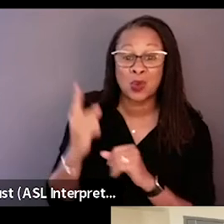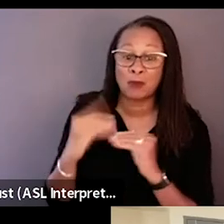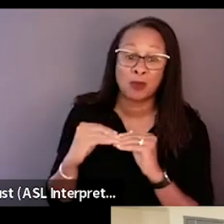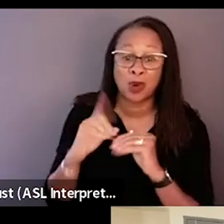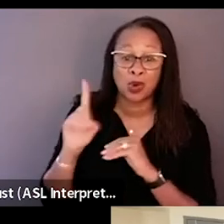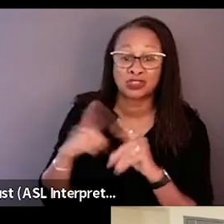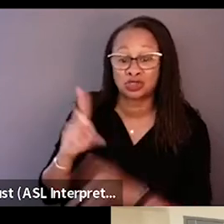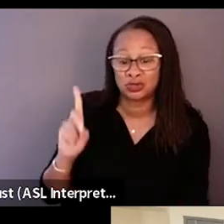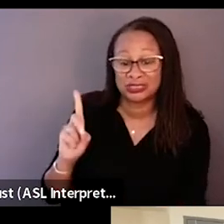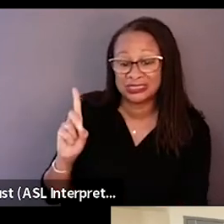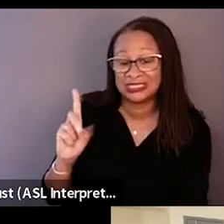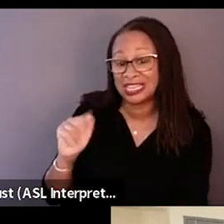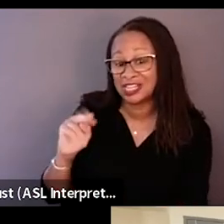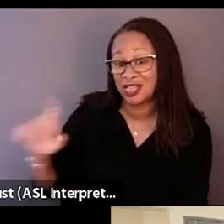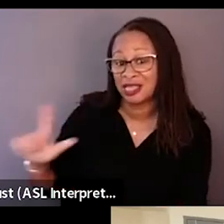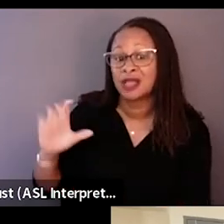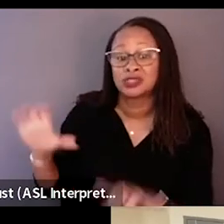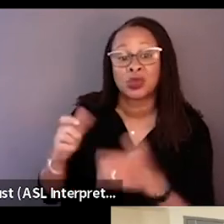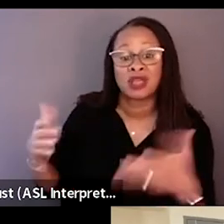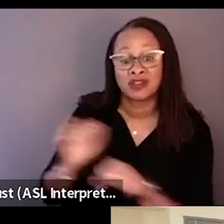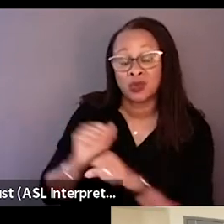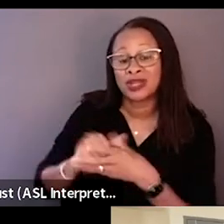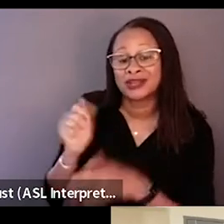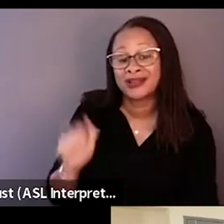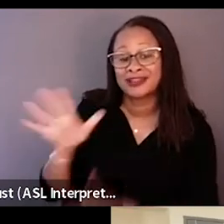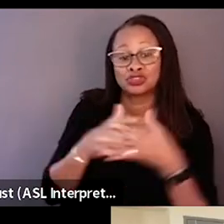Daniel, I know you do a lot of work in the Asian American community,